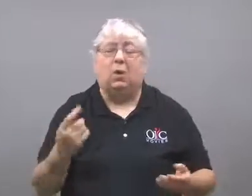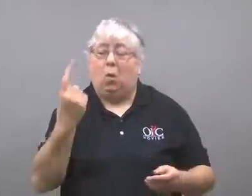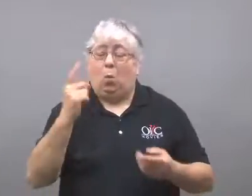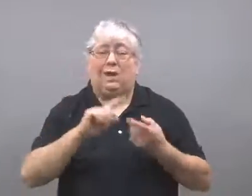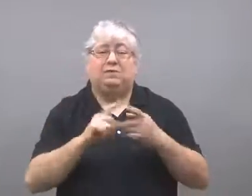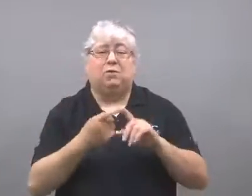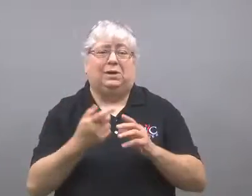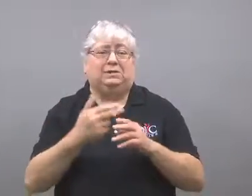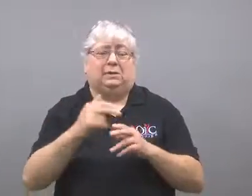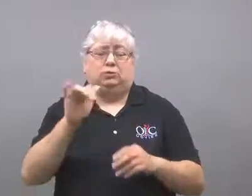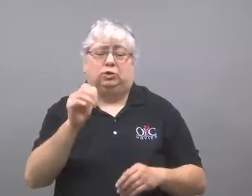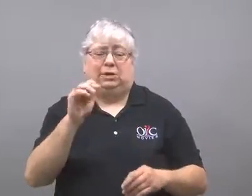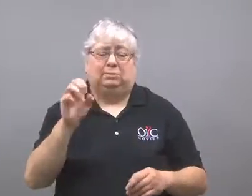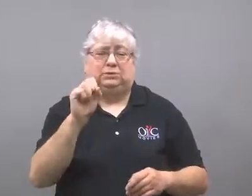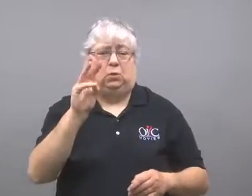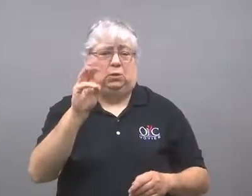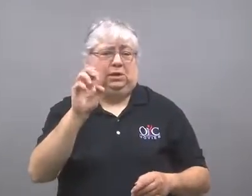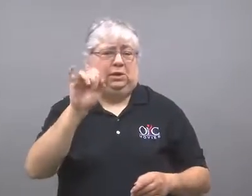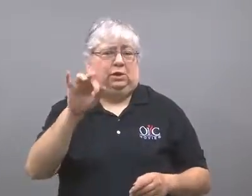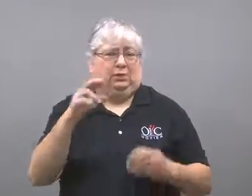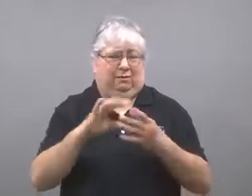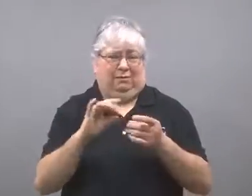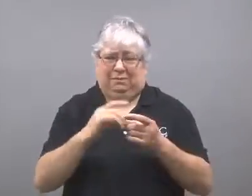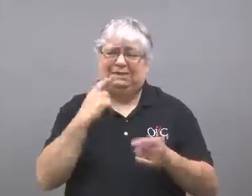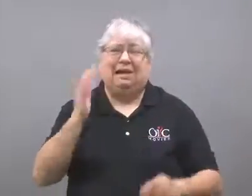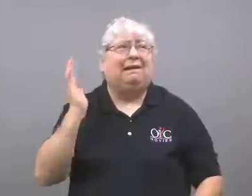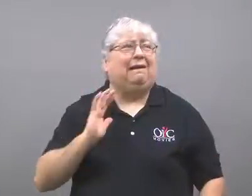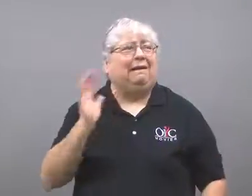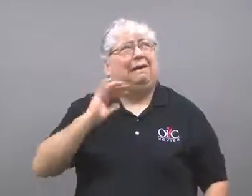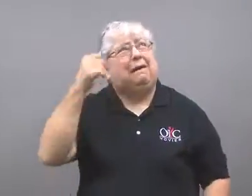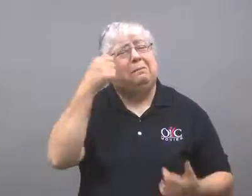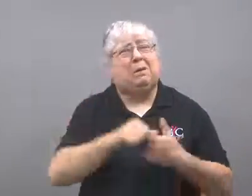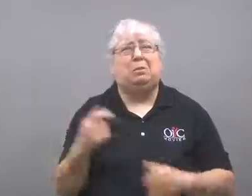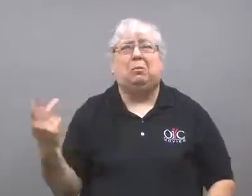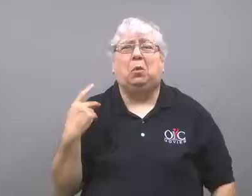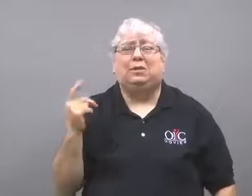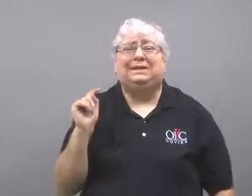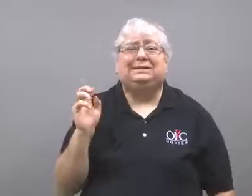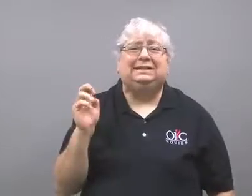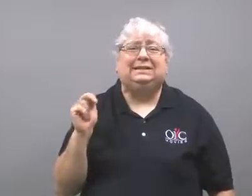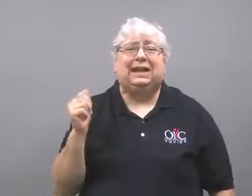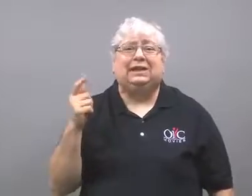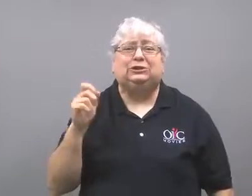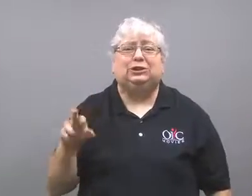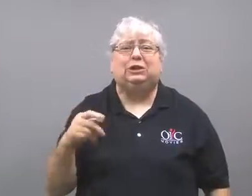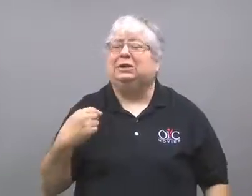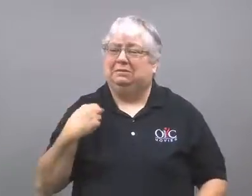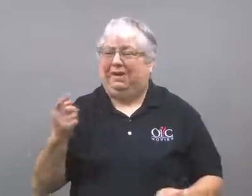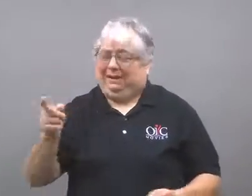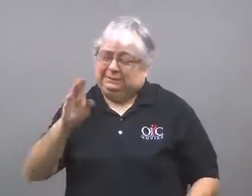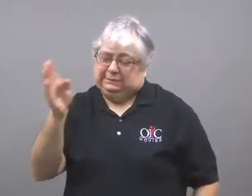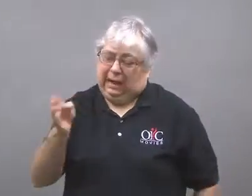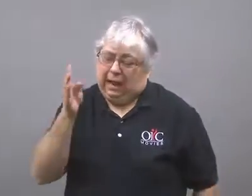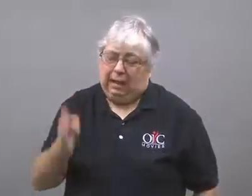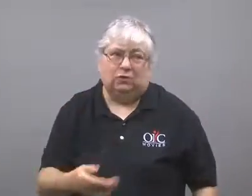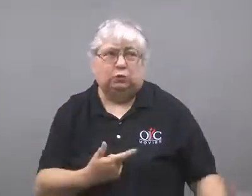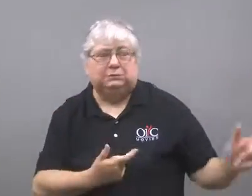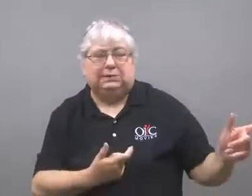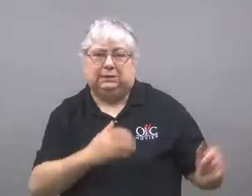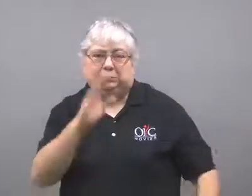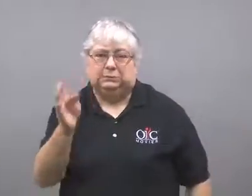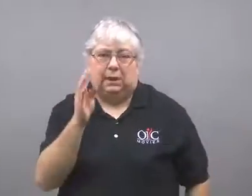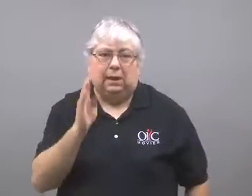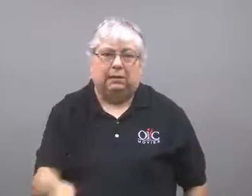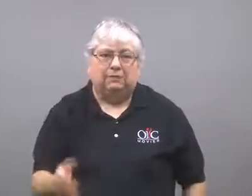One friend, James Weir, remembered when they were teenagers, he would never speed.